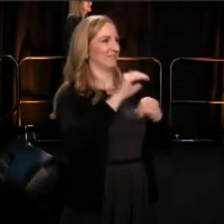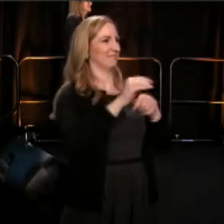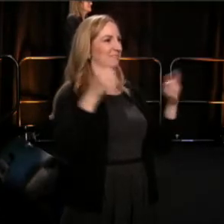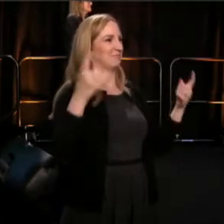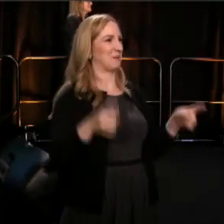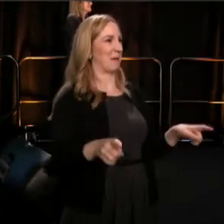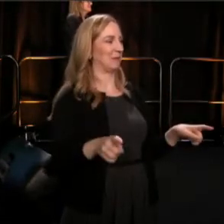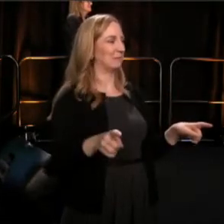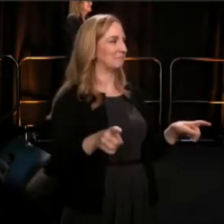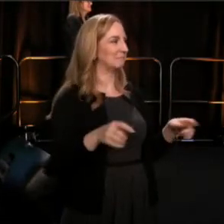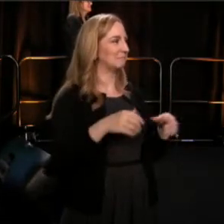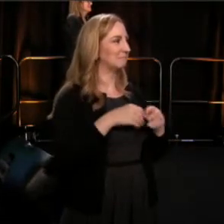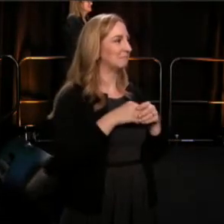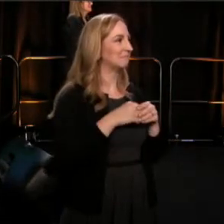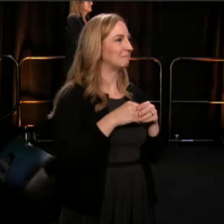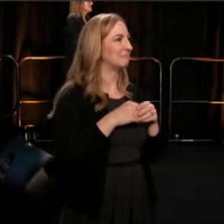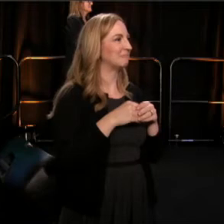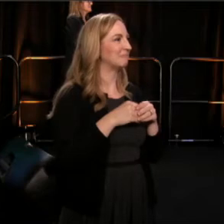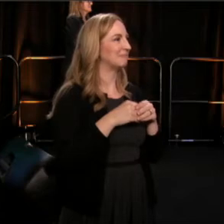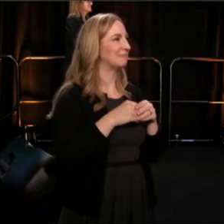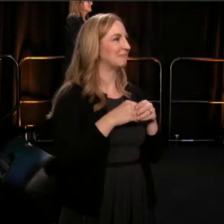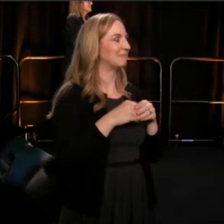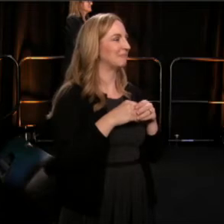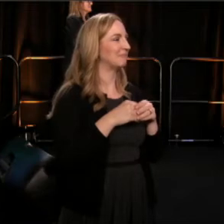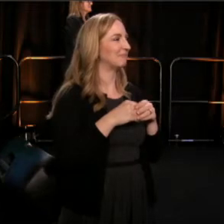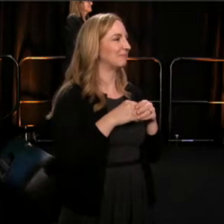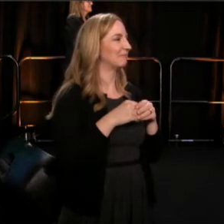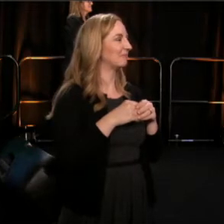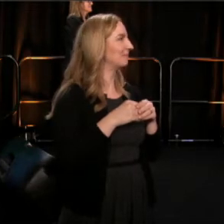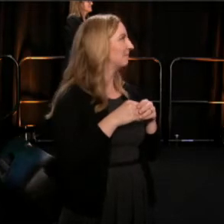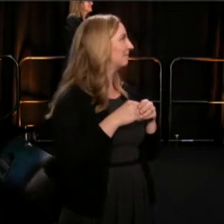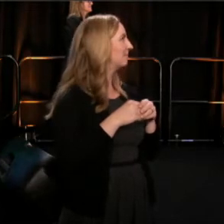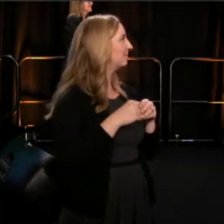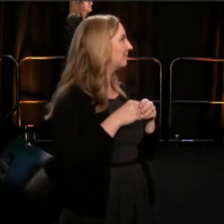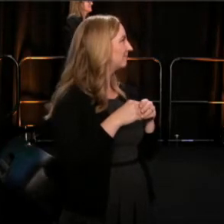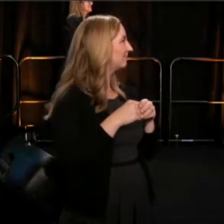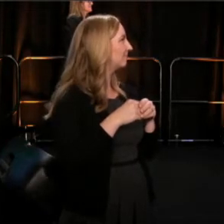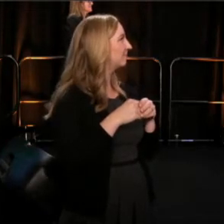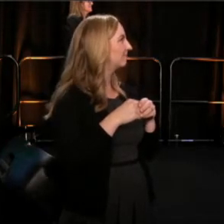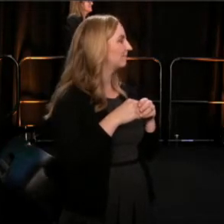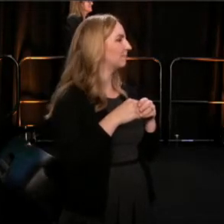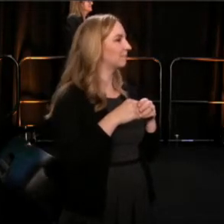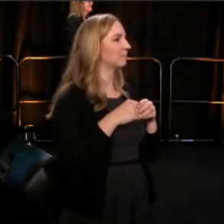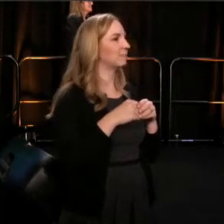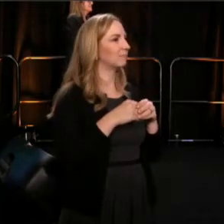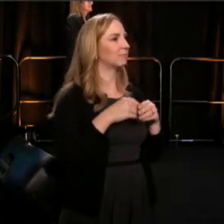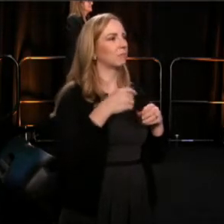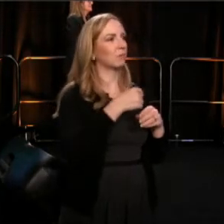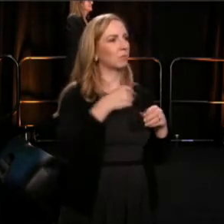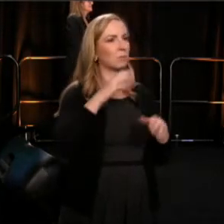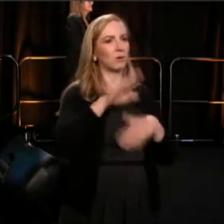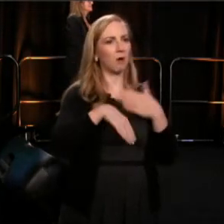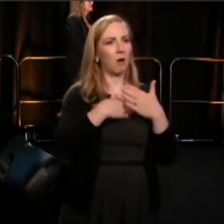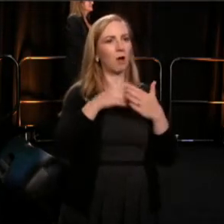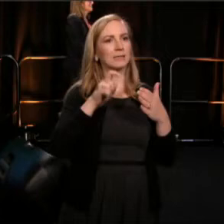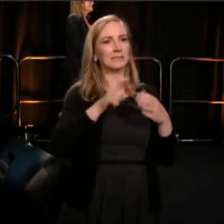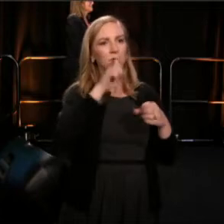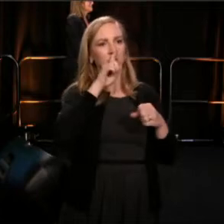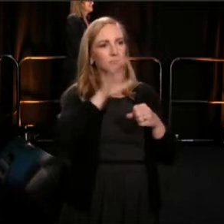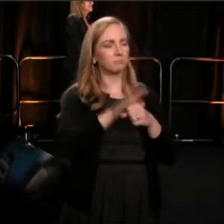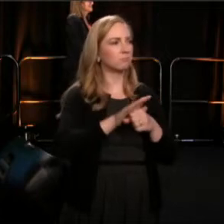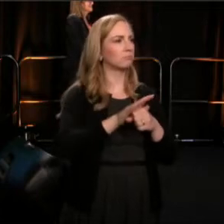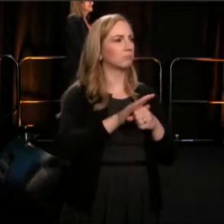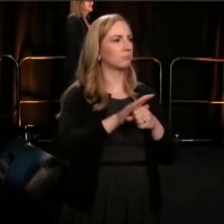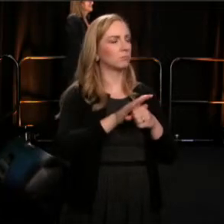And, let us all make a commitment, to keep on working harder